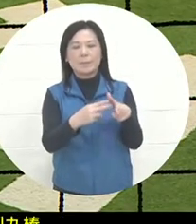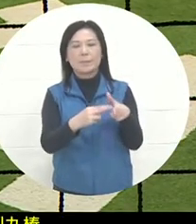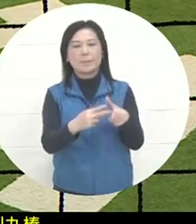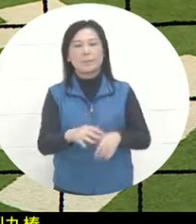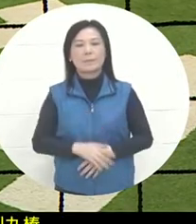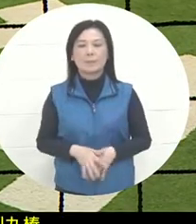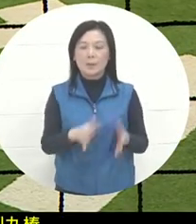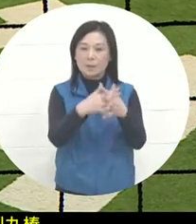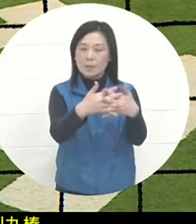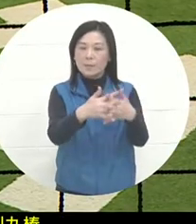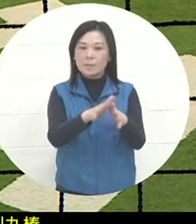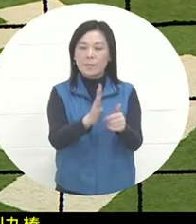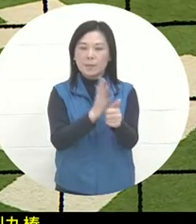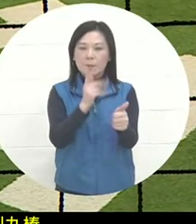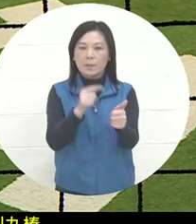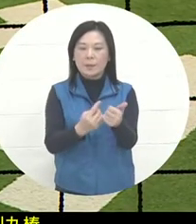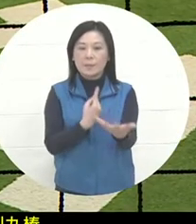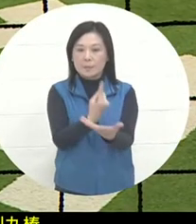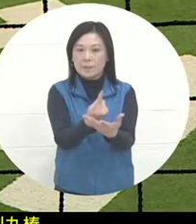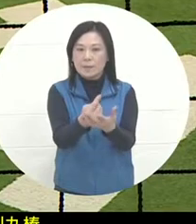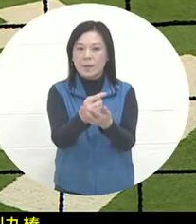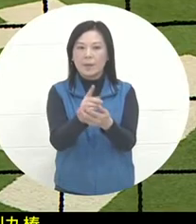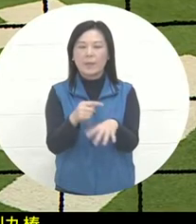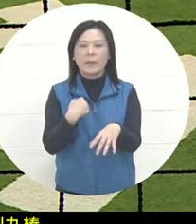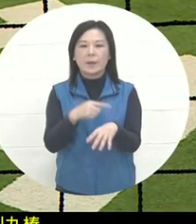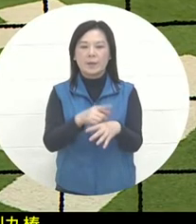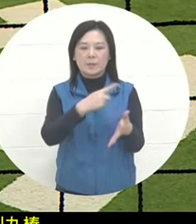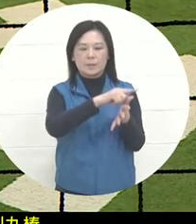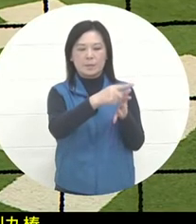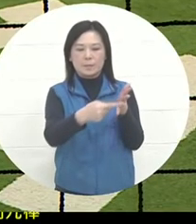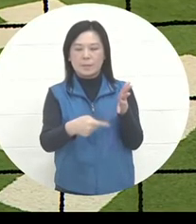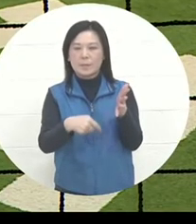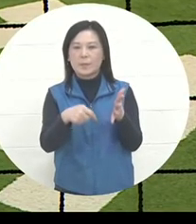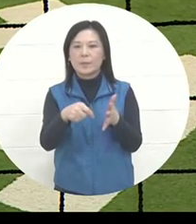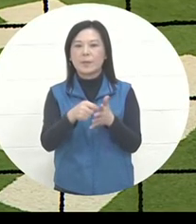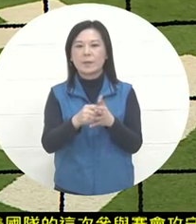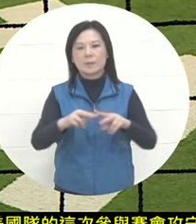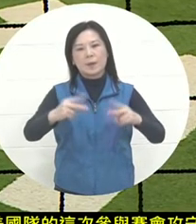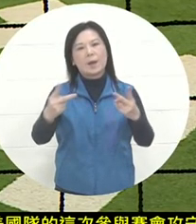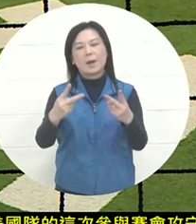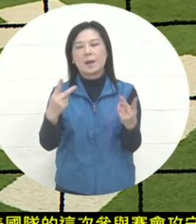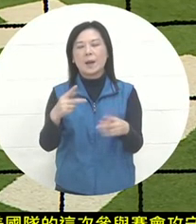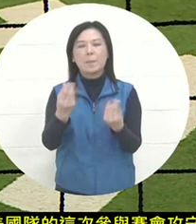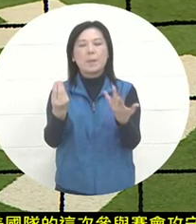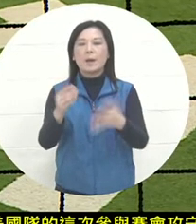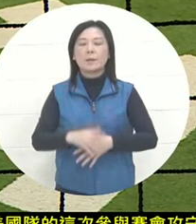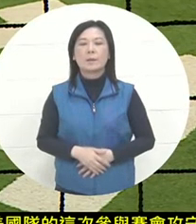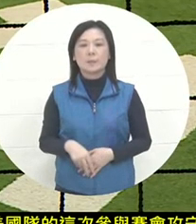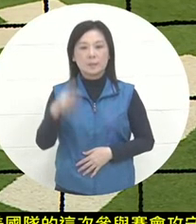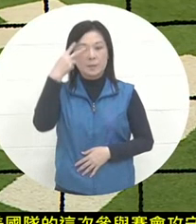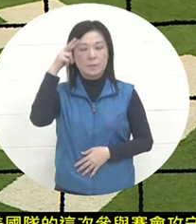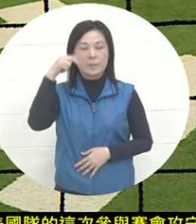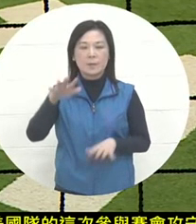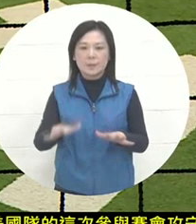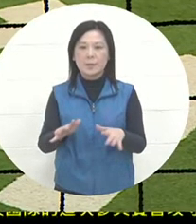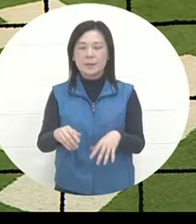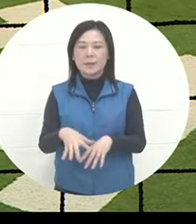offensive order for participating in the game basically has not changed much. The starting